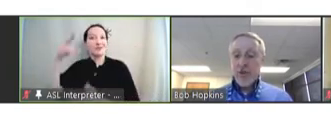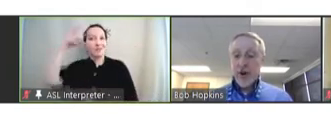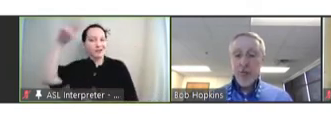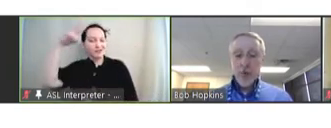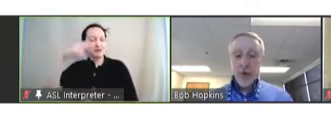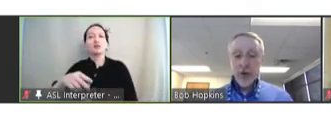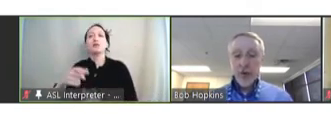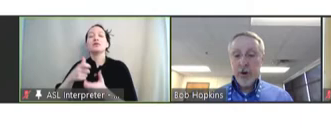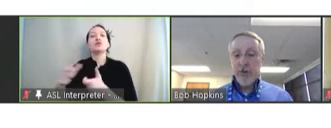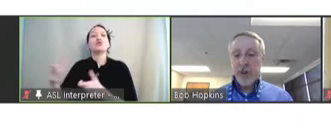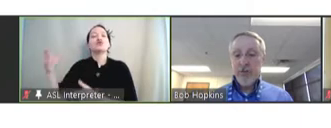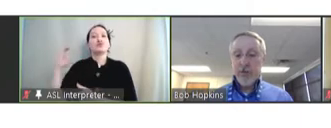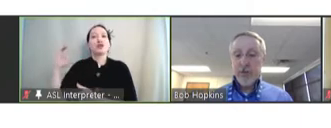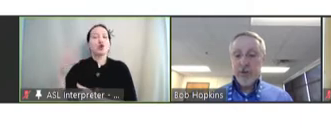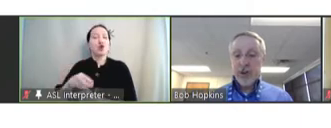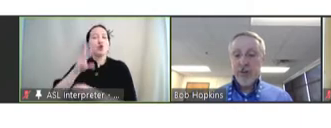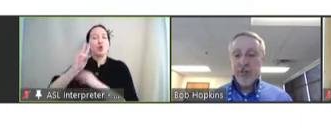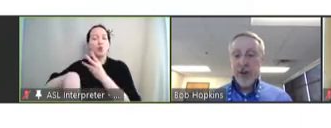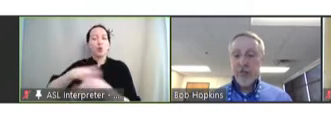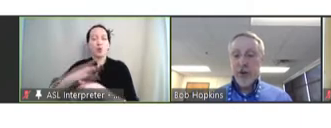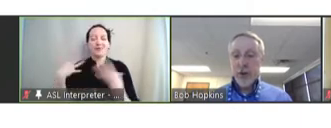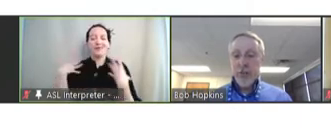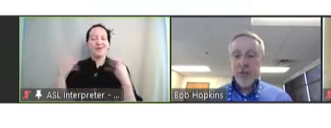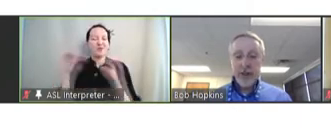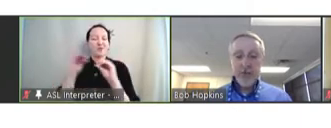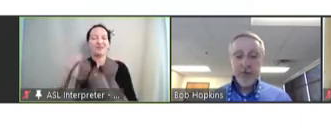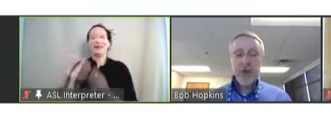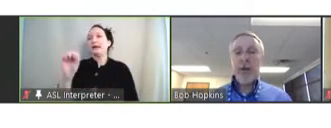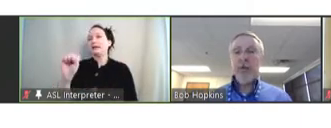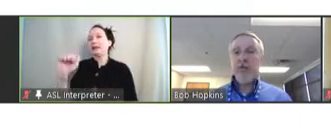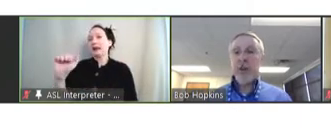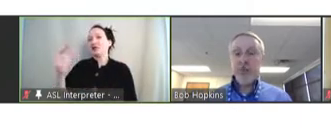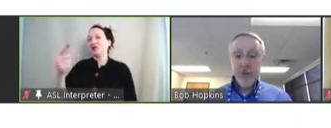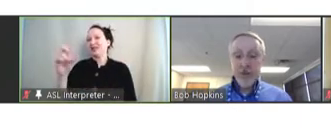of the World Health Organization's Strategic Advisory Group of Experts on immunization,